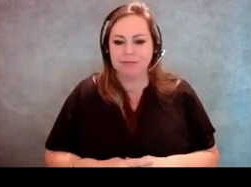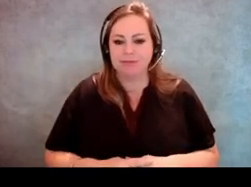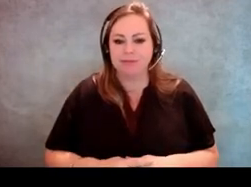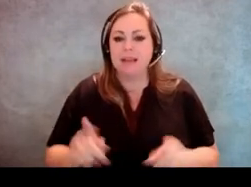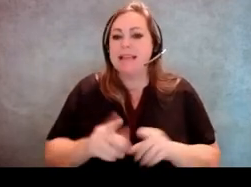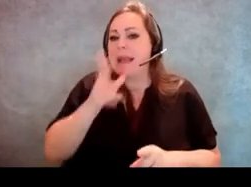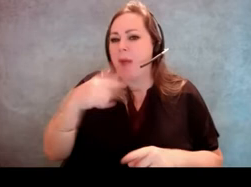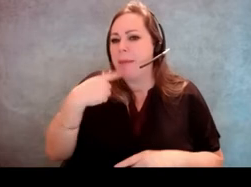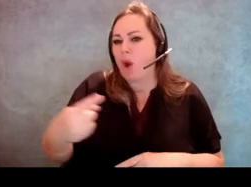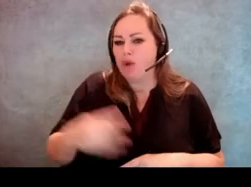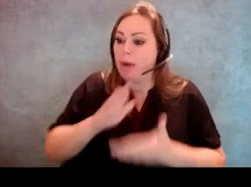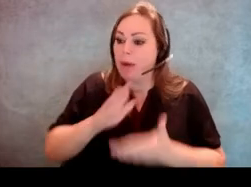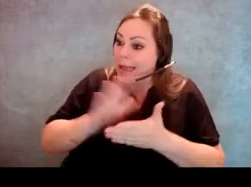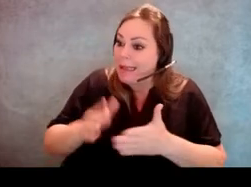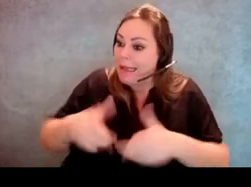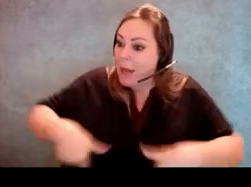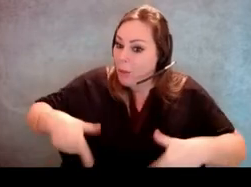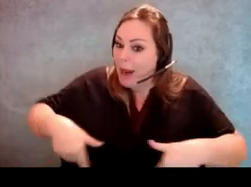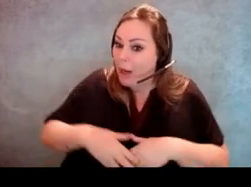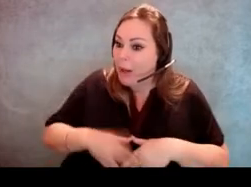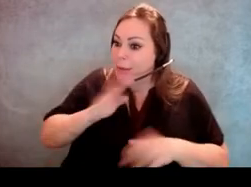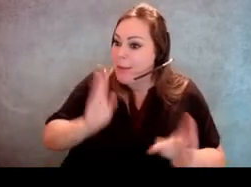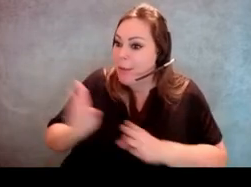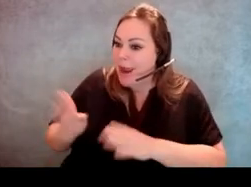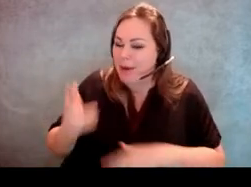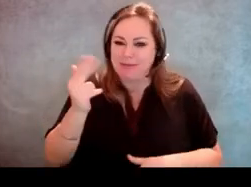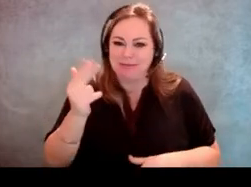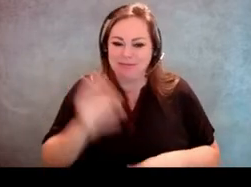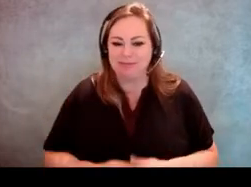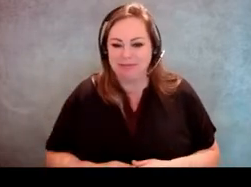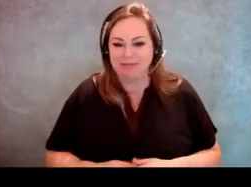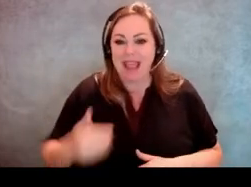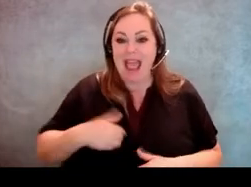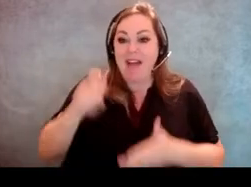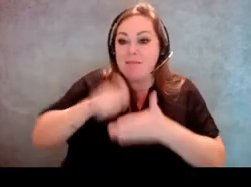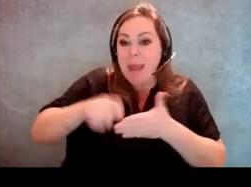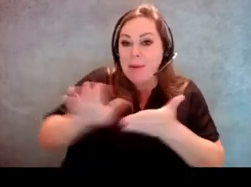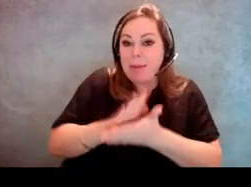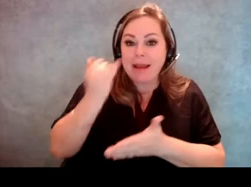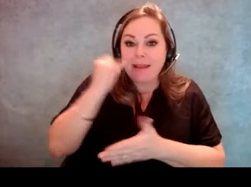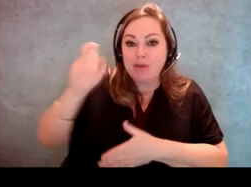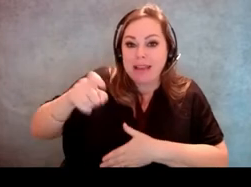just like your clean underwear, be prepared. Have a pen and paper if needed, some extra chairs,